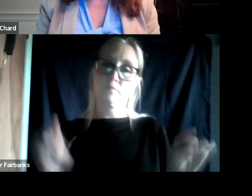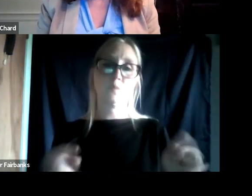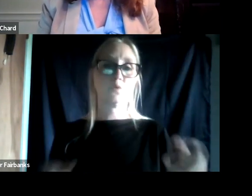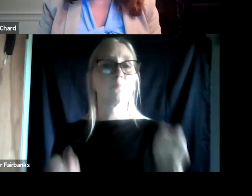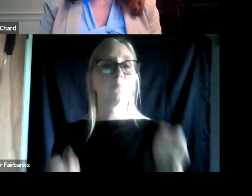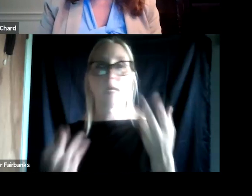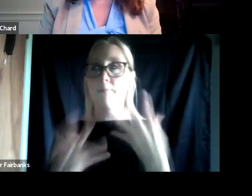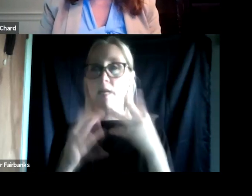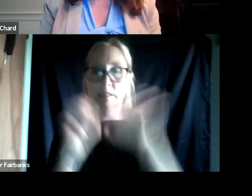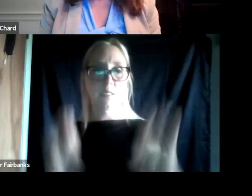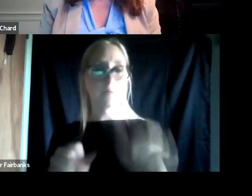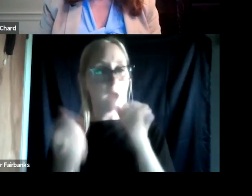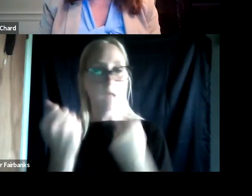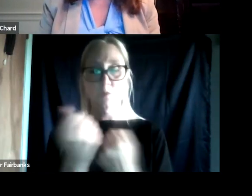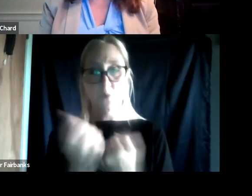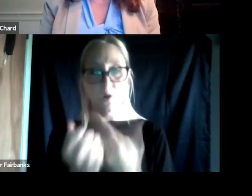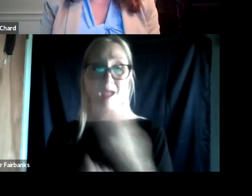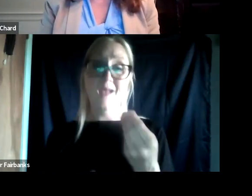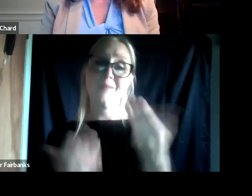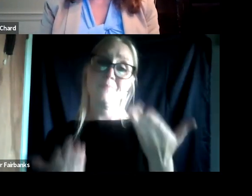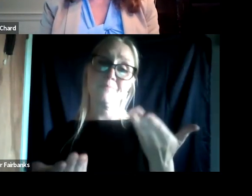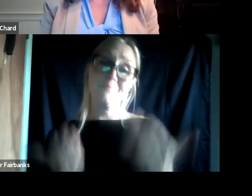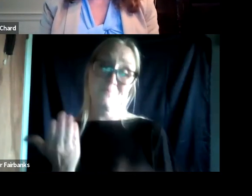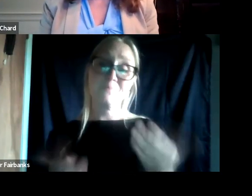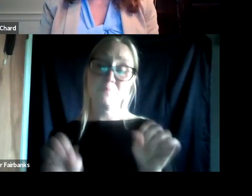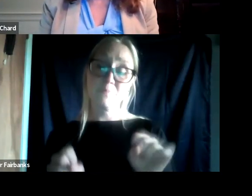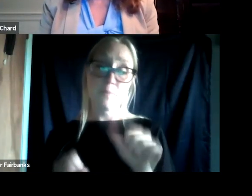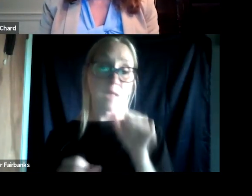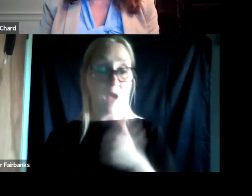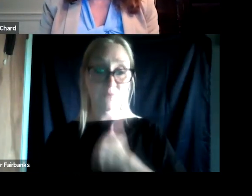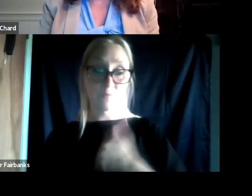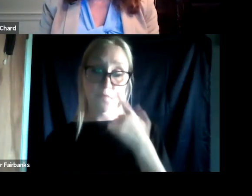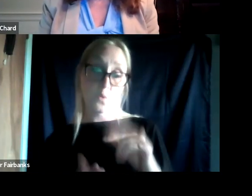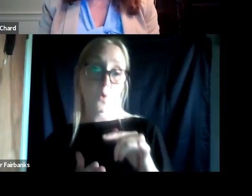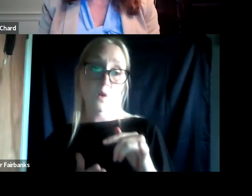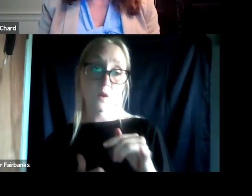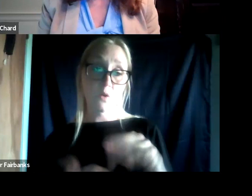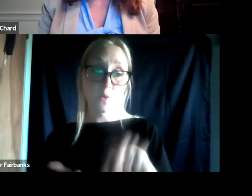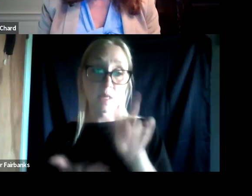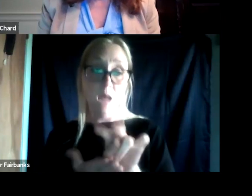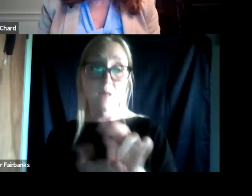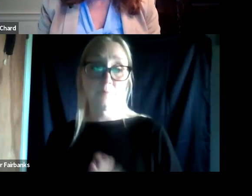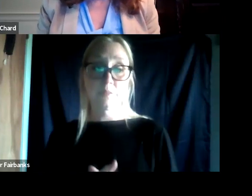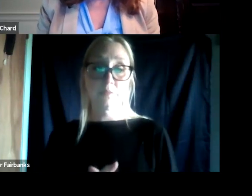and potentially unforgiving of relapse. You never go to work, you never show up, you don't show up sober. So I think you're exactly right.